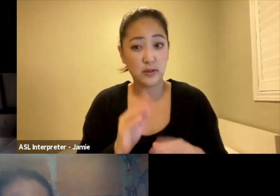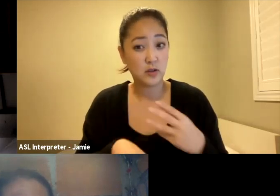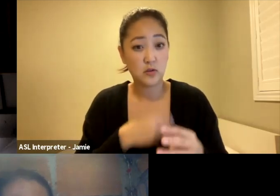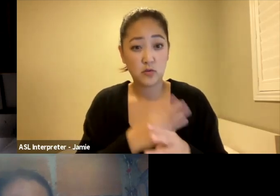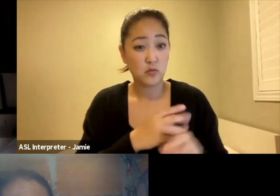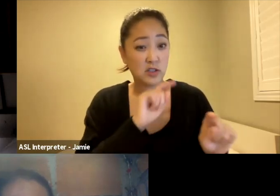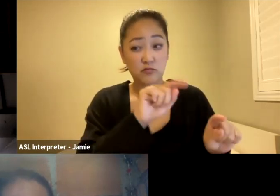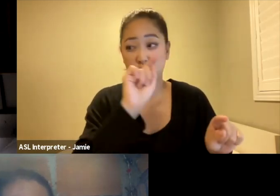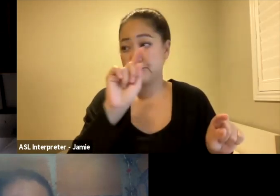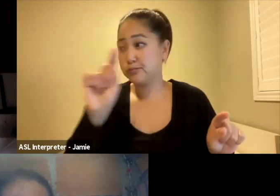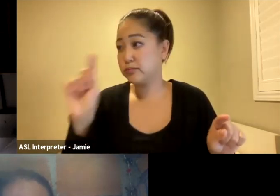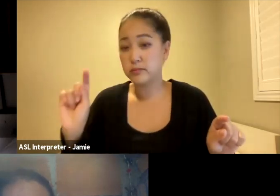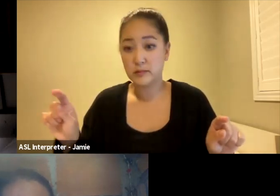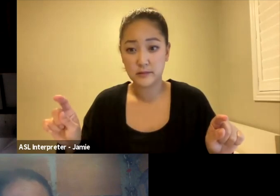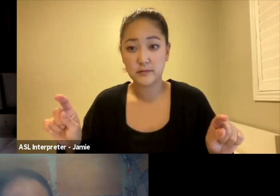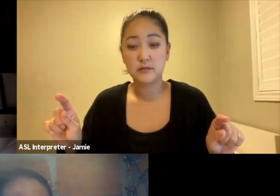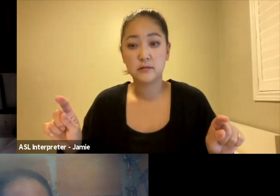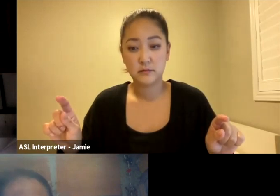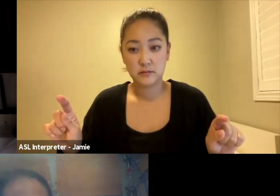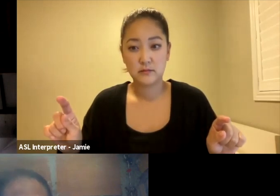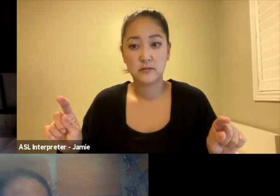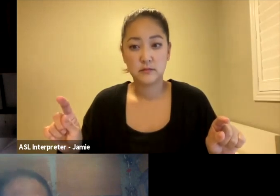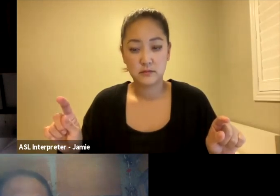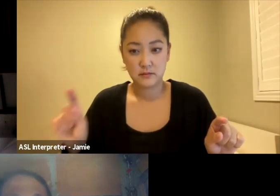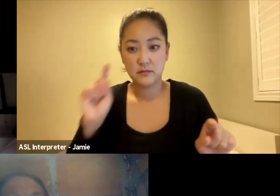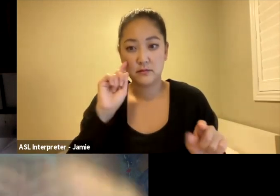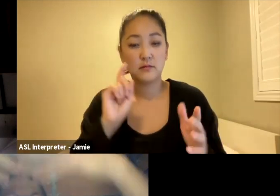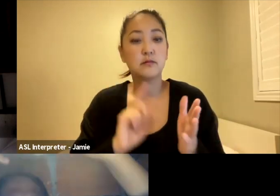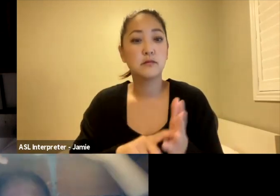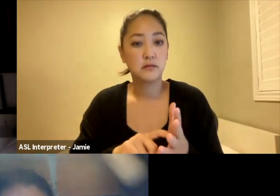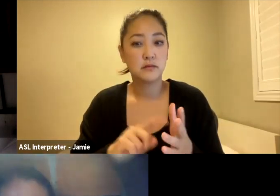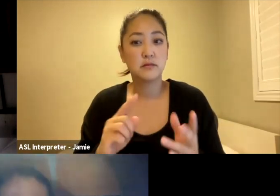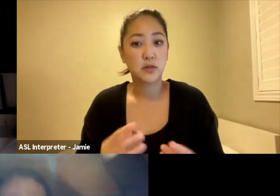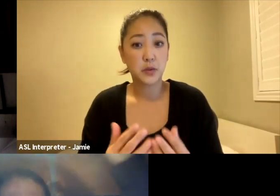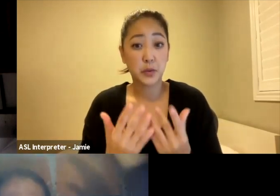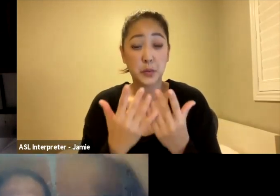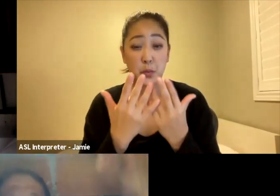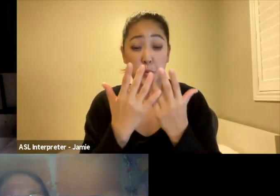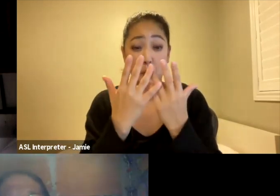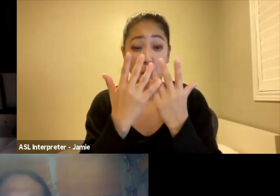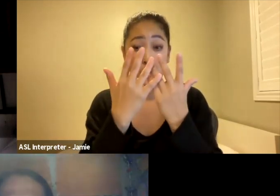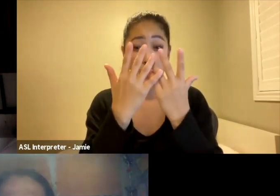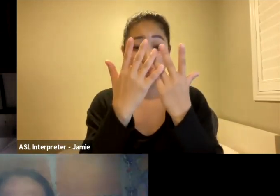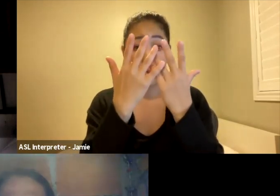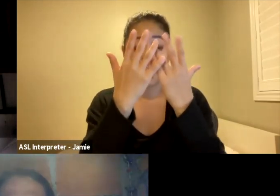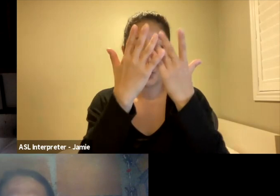you can see some moment the fire goes up and up and you go to another place.